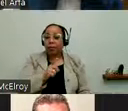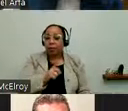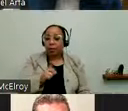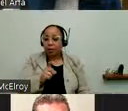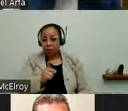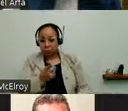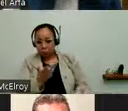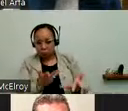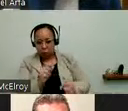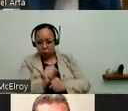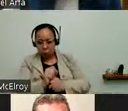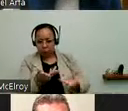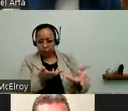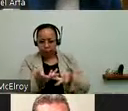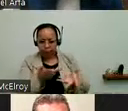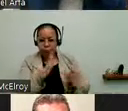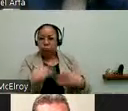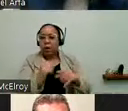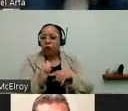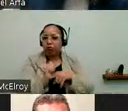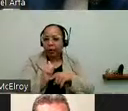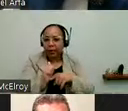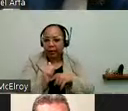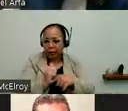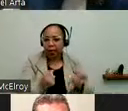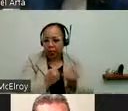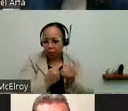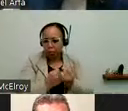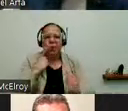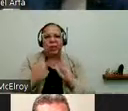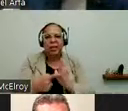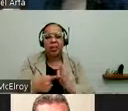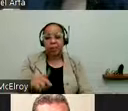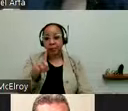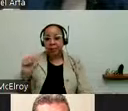training or supports. For example disability awareness training. And